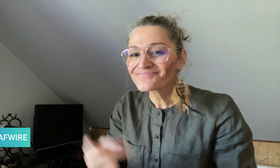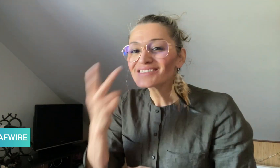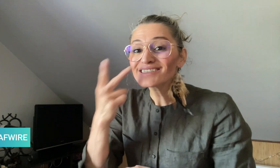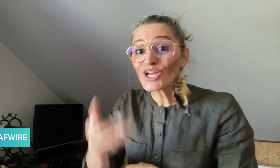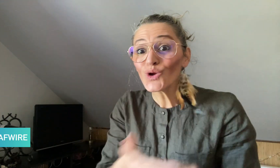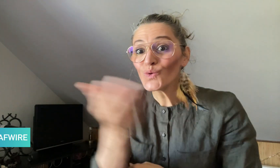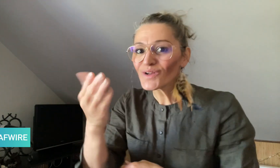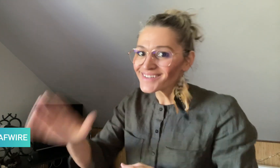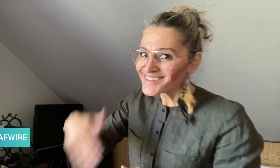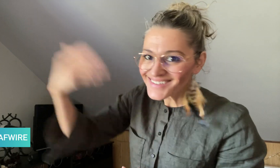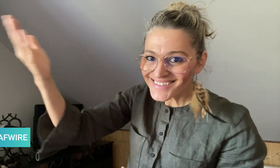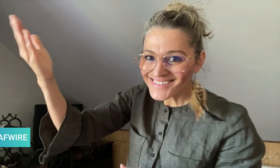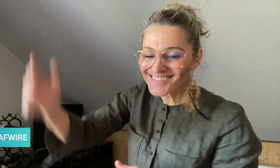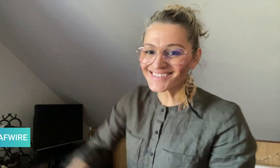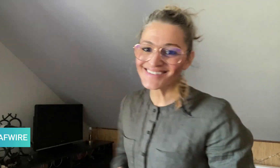See you next time!